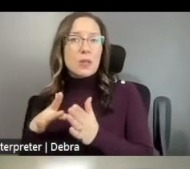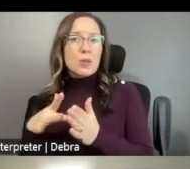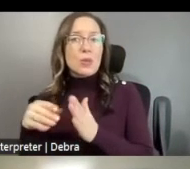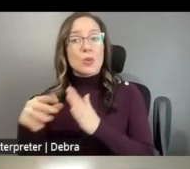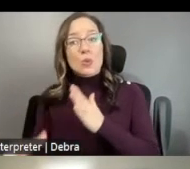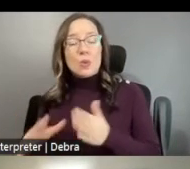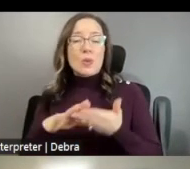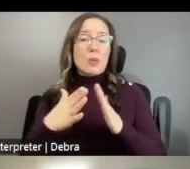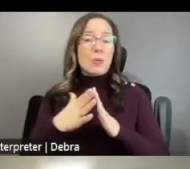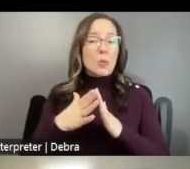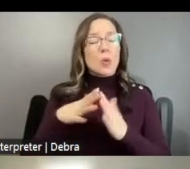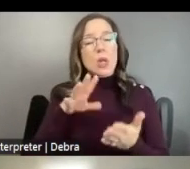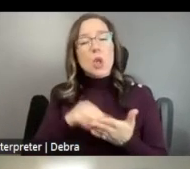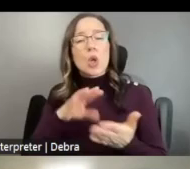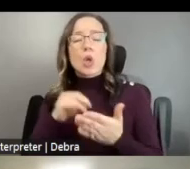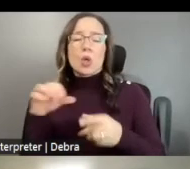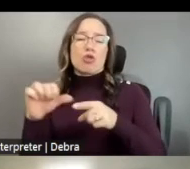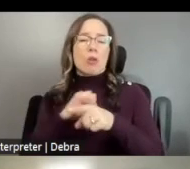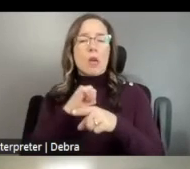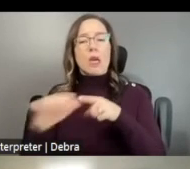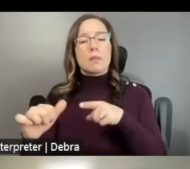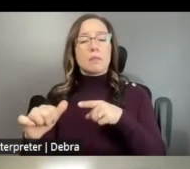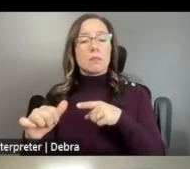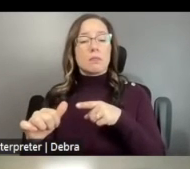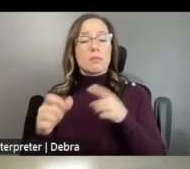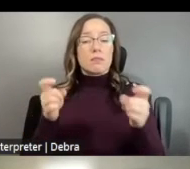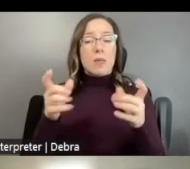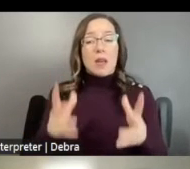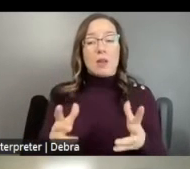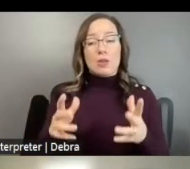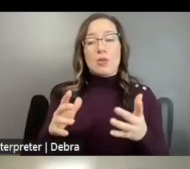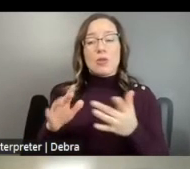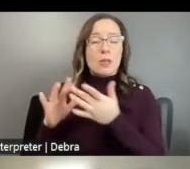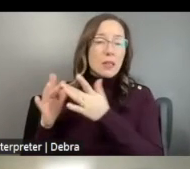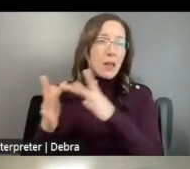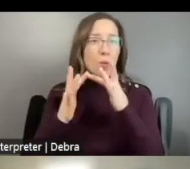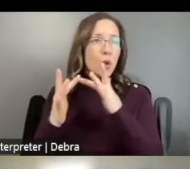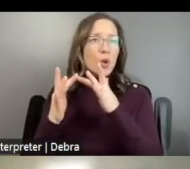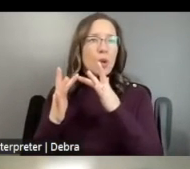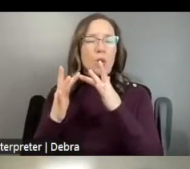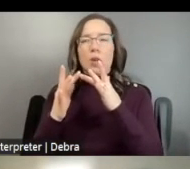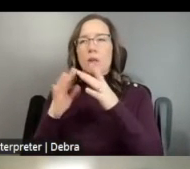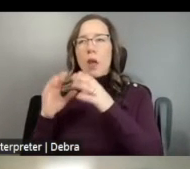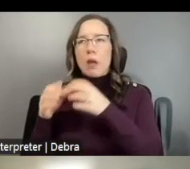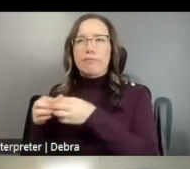MEMBERS LEARN AND TRAIN. THE MANAGERS AND NETWORKS THAT MOVE DANCE AROUND THE COUNTRY AND THE PEOPLE